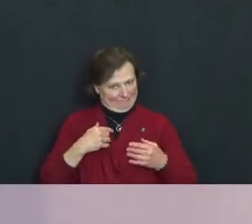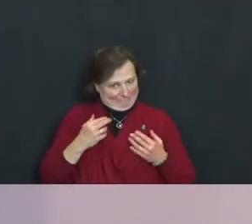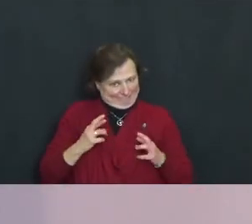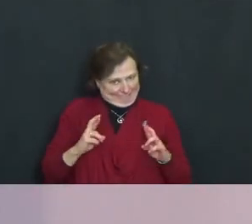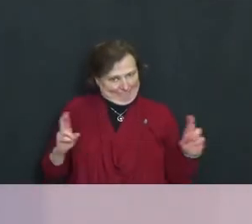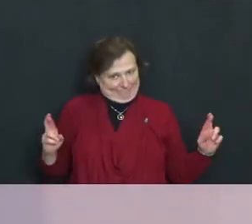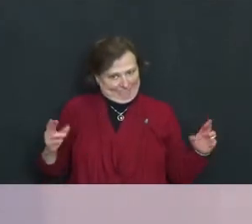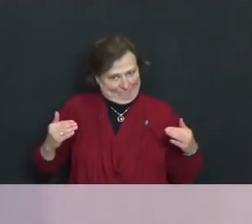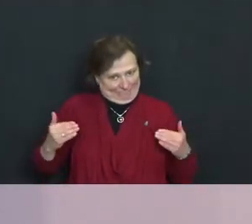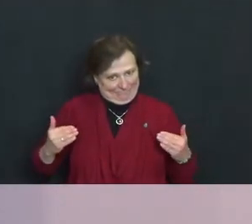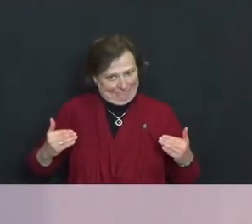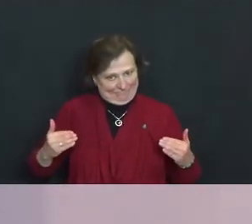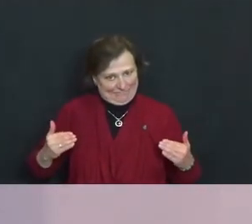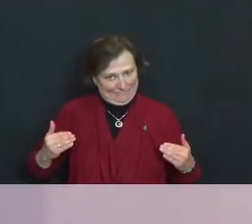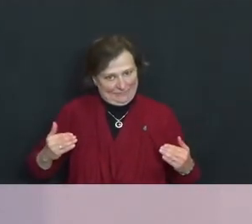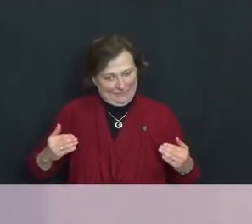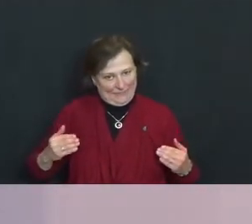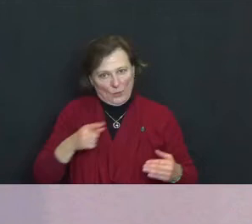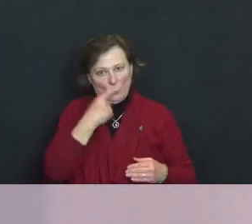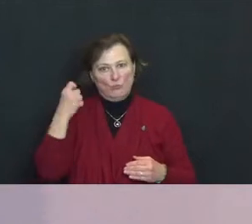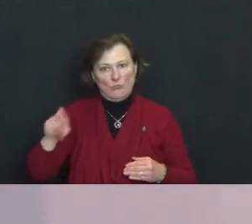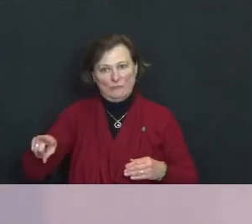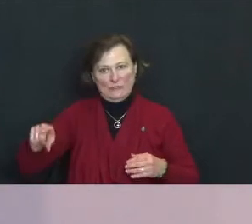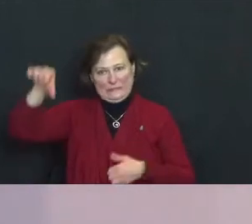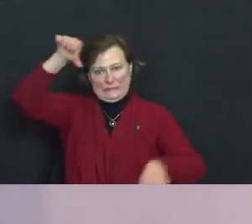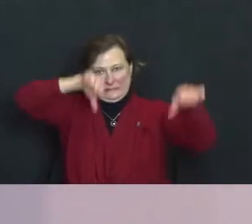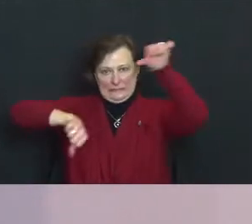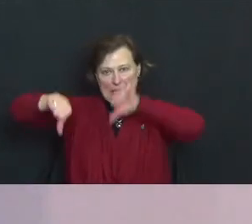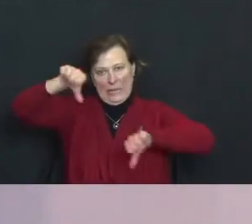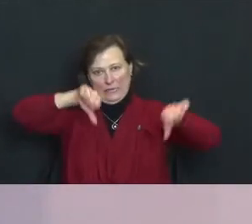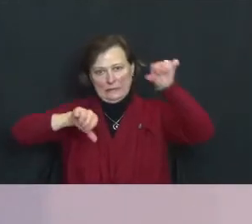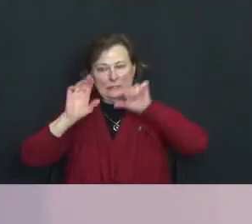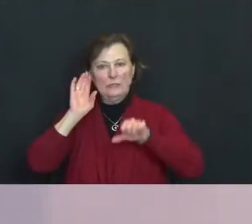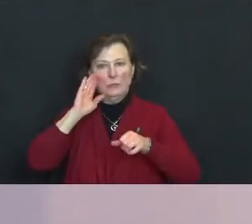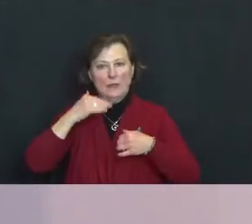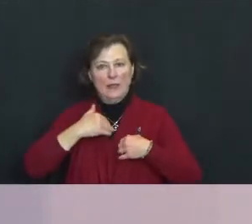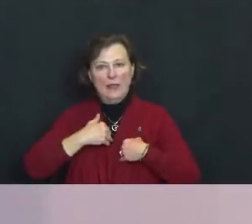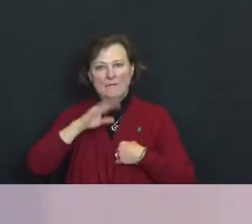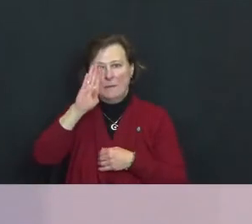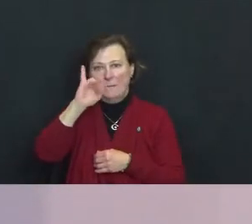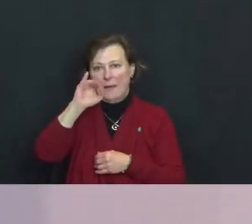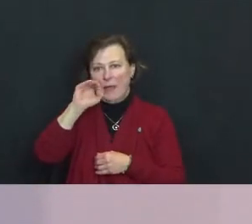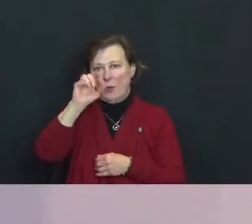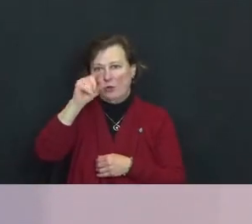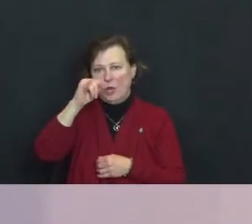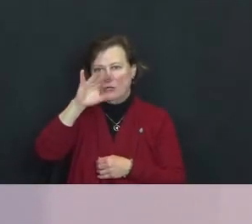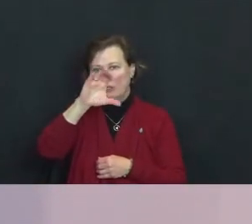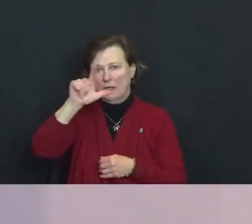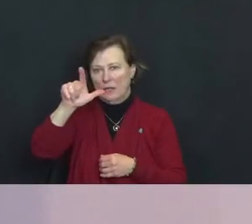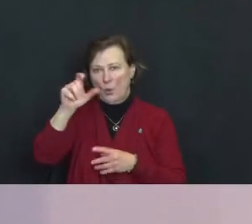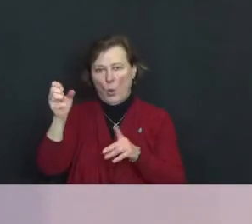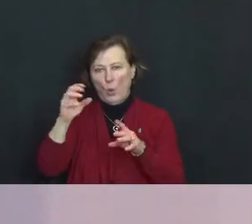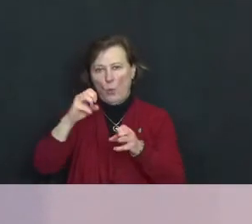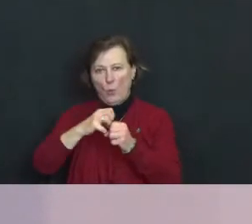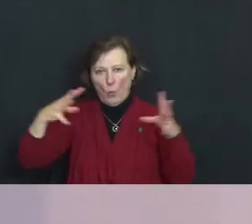A Russian scientist is going to create a biological weapon that's going to wipe us all out, except